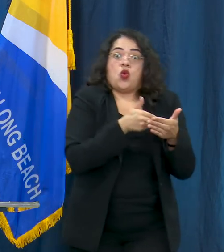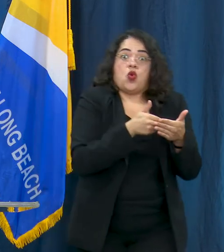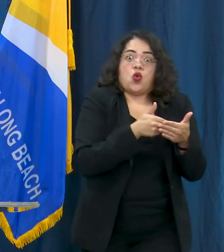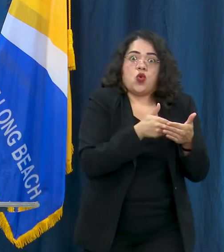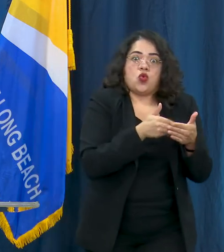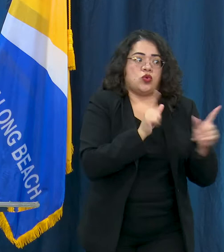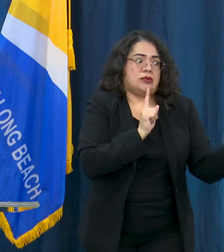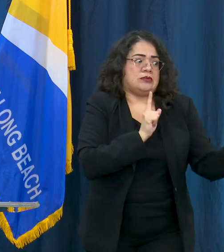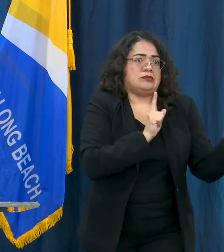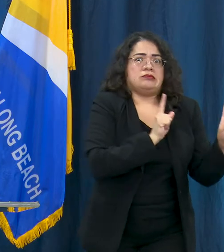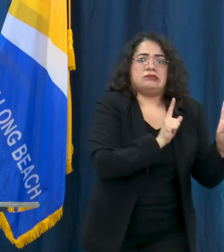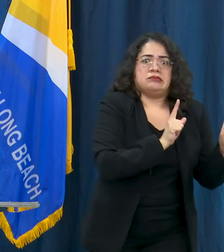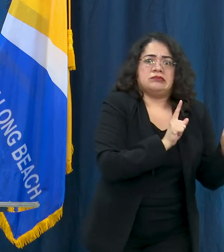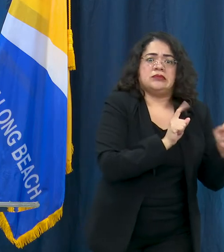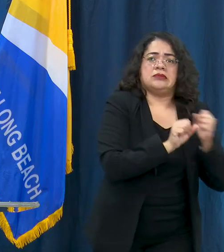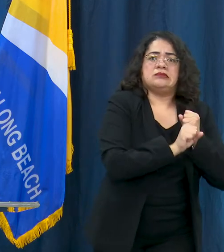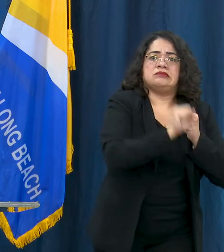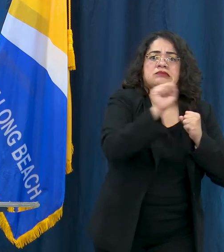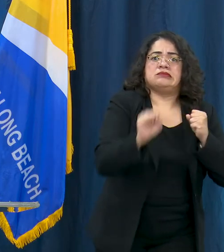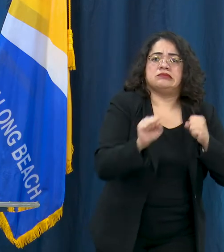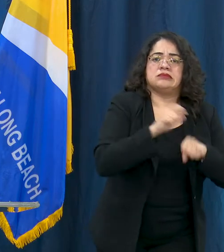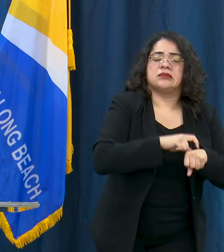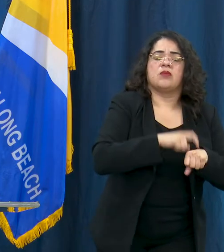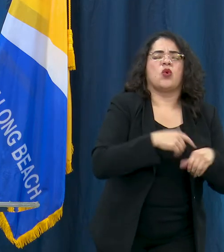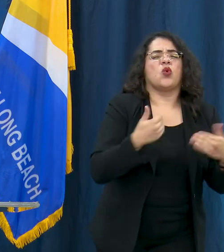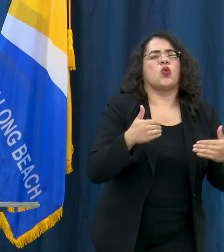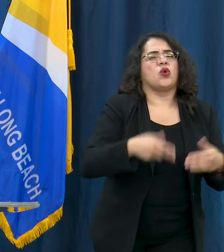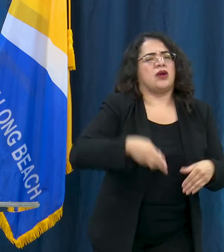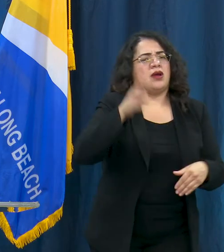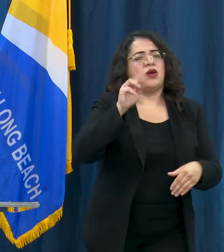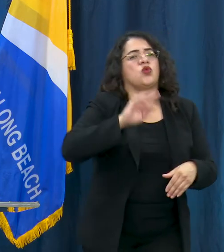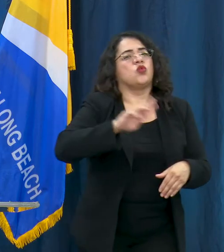to those other people. So it's a numbers game,